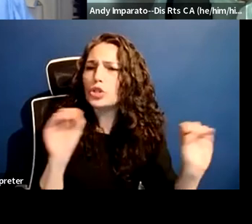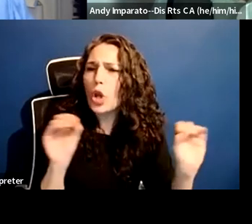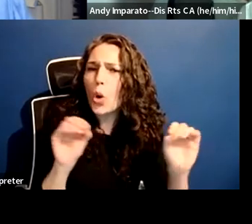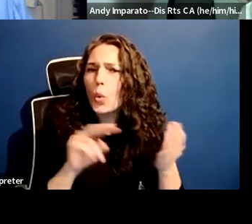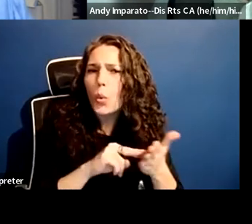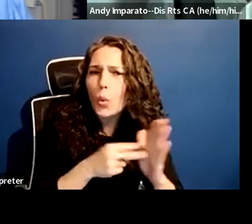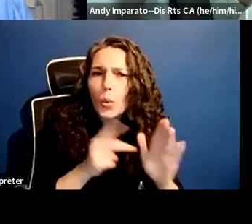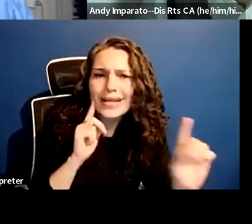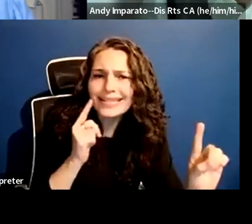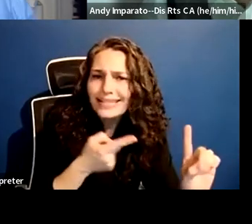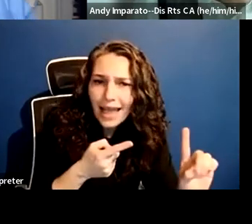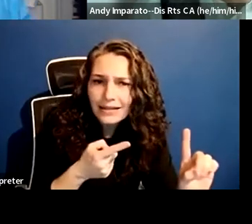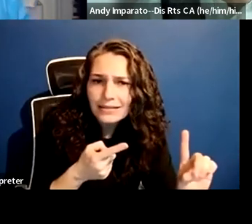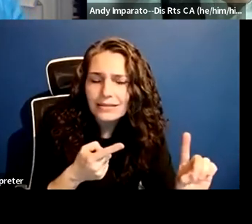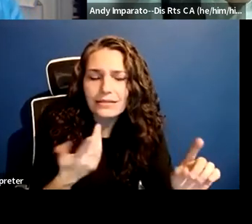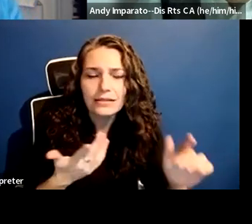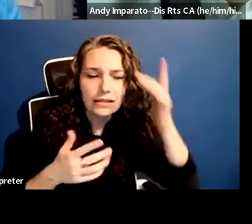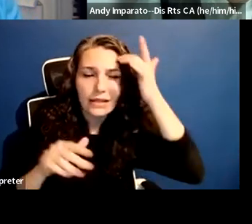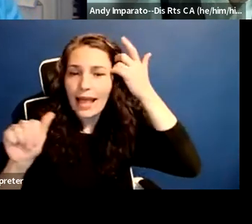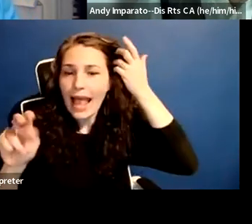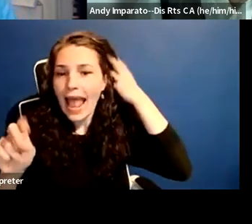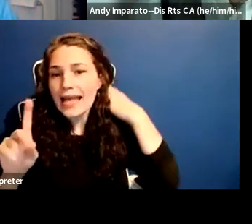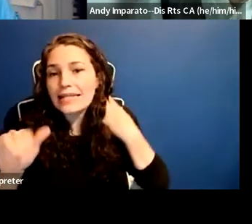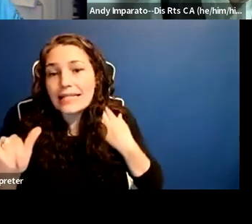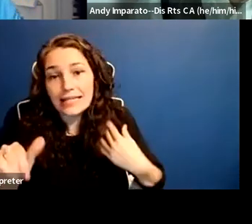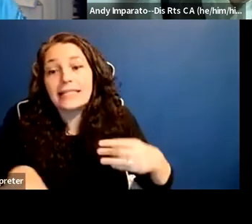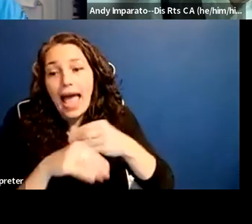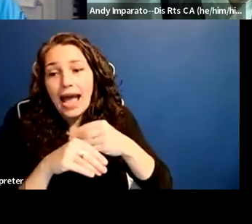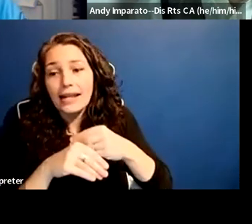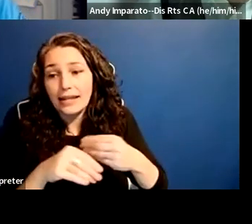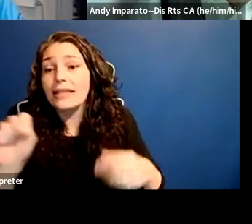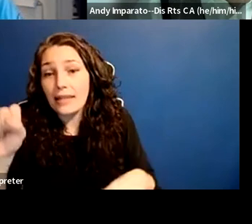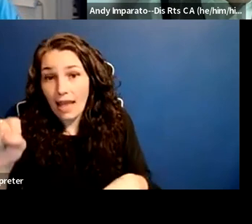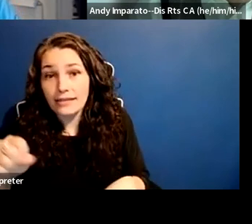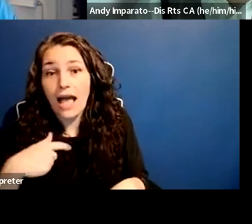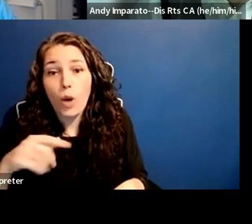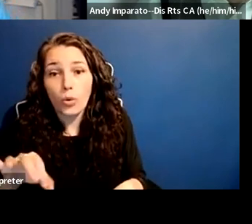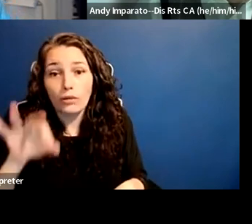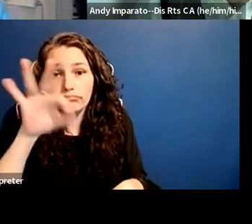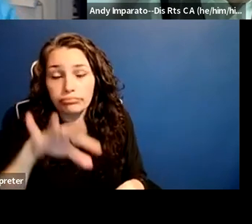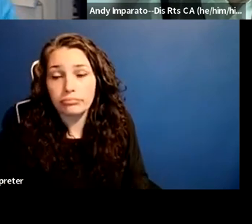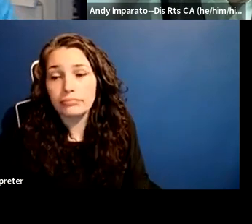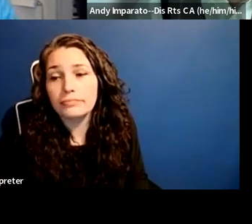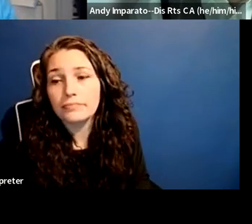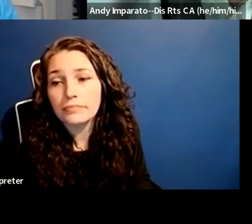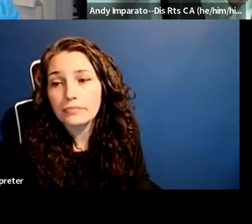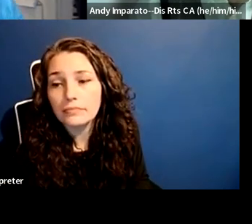Sure. Thanks, Judy. This is Andy. So, Lauren, as you may know, the case involves two students